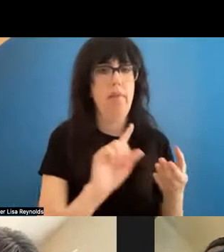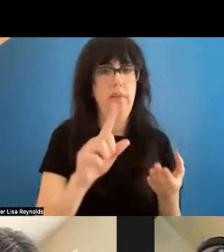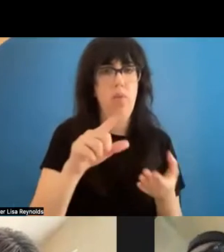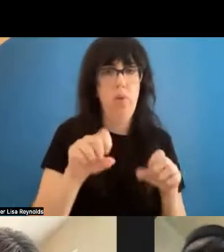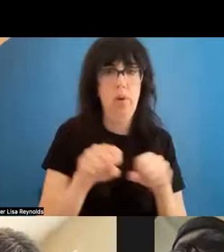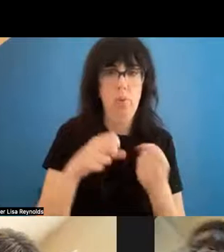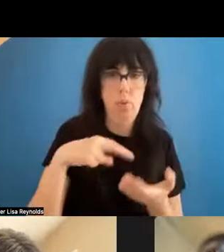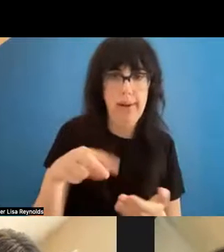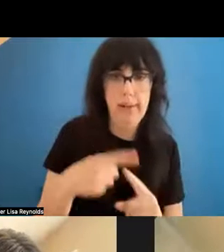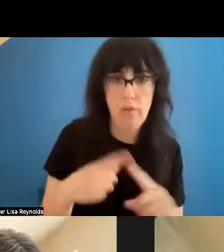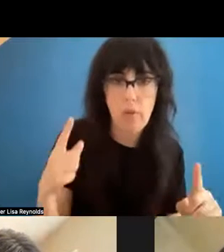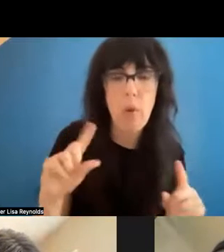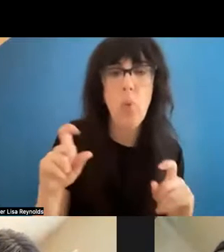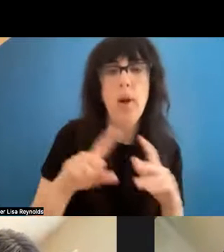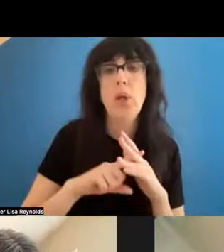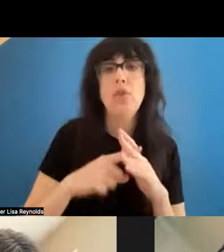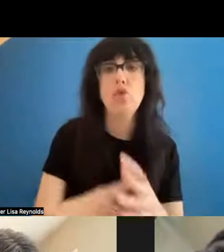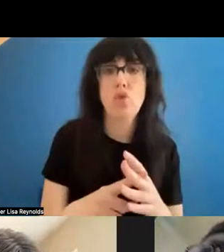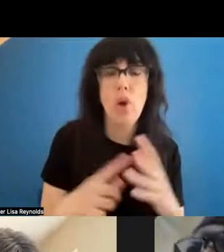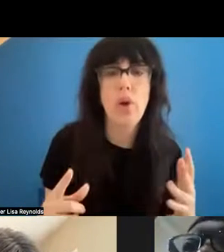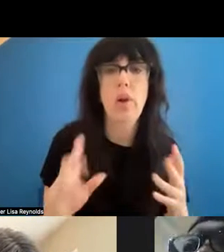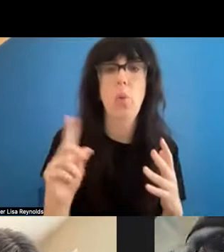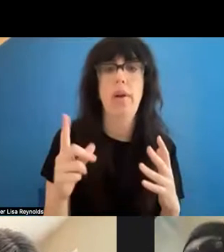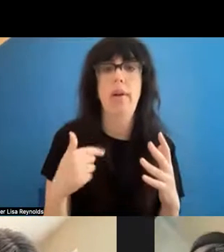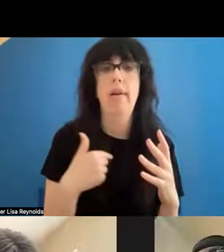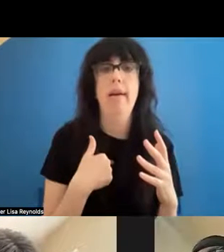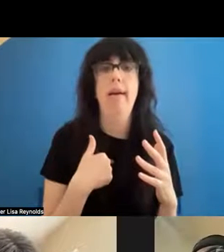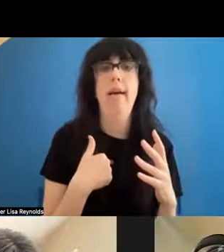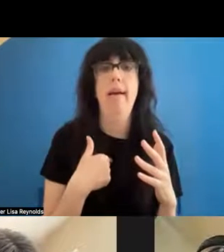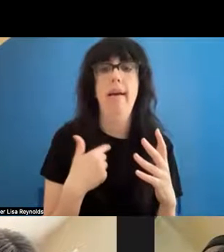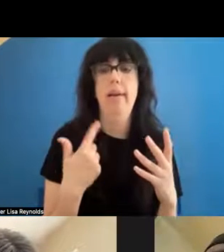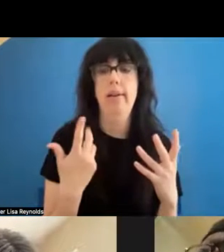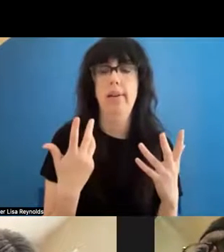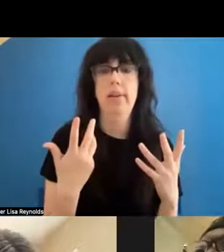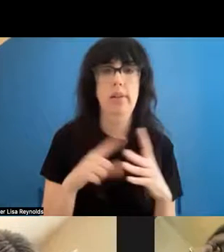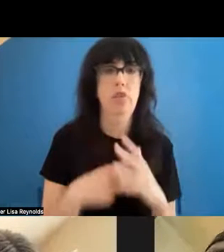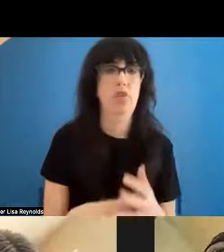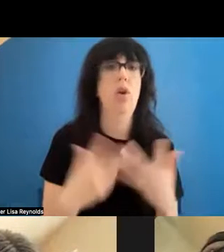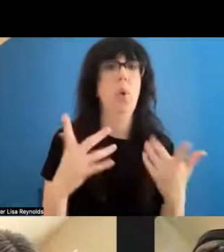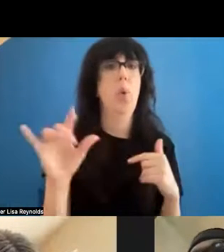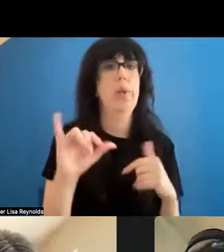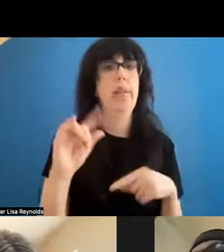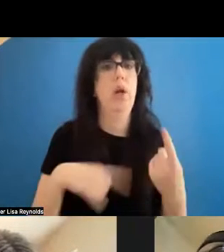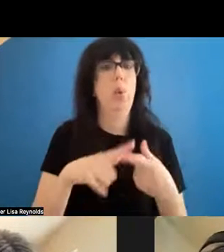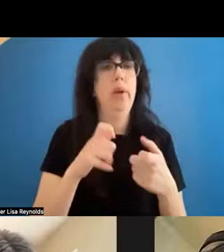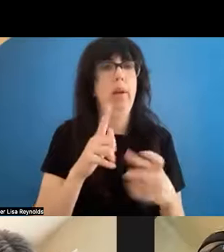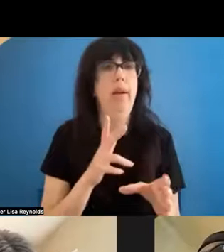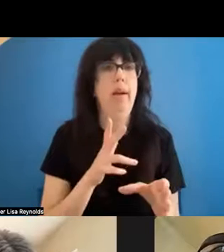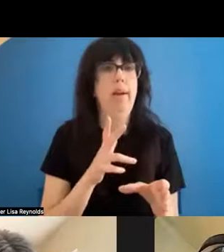started, and where I came into -- and what it was like when I came into the field of break